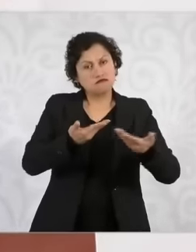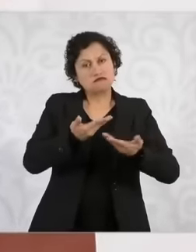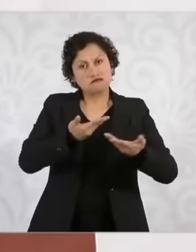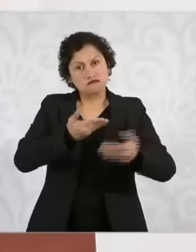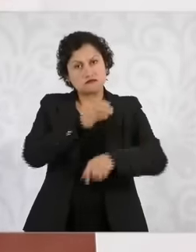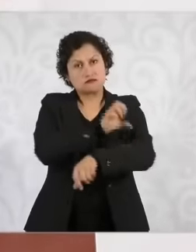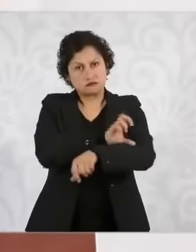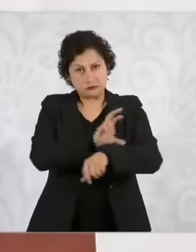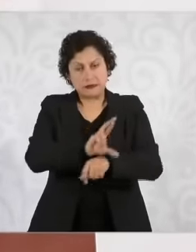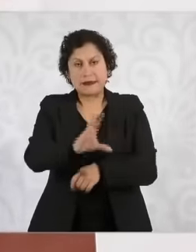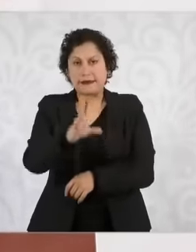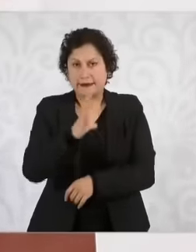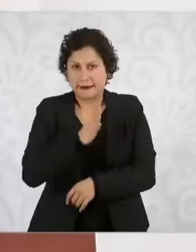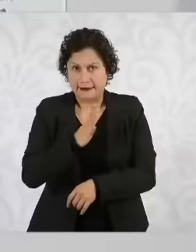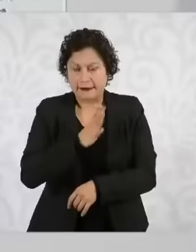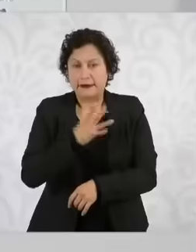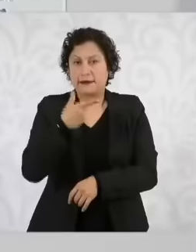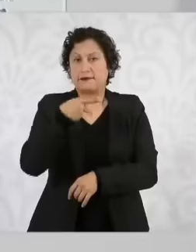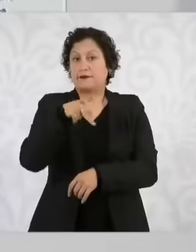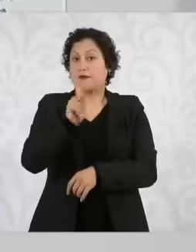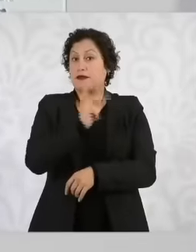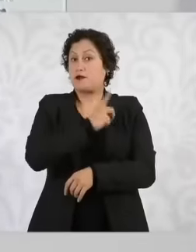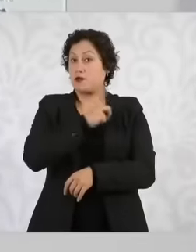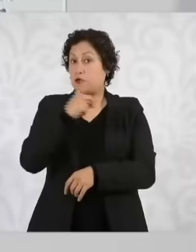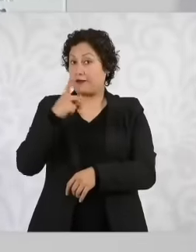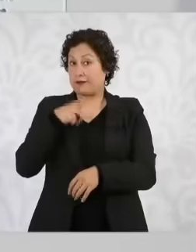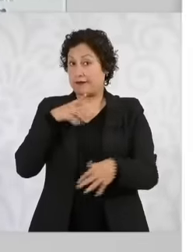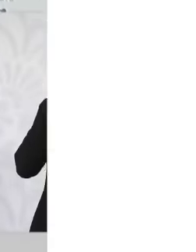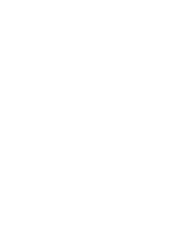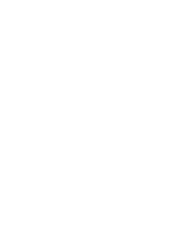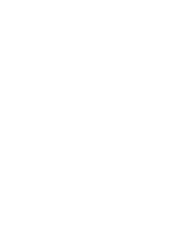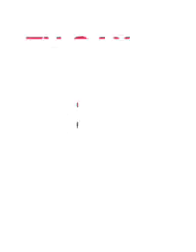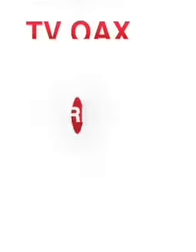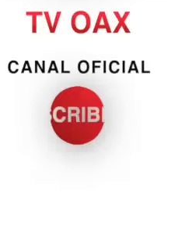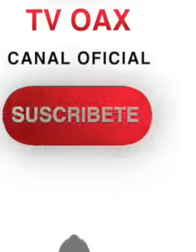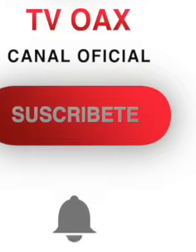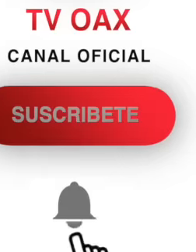but there has to be coordination as is and in the